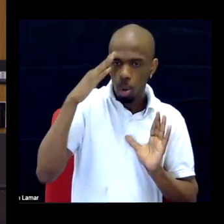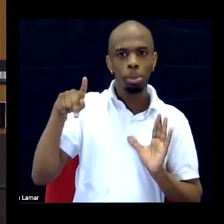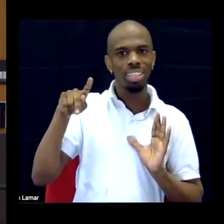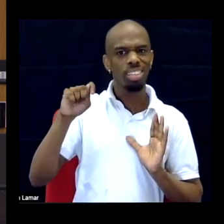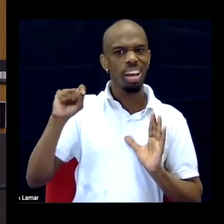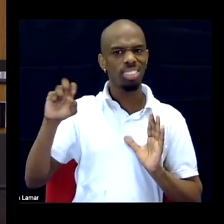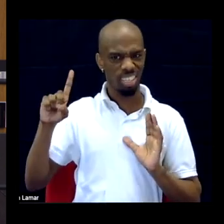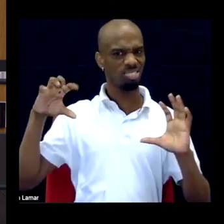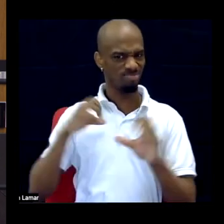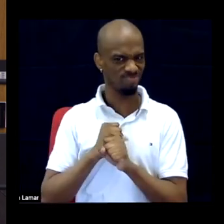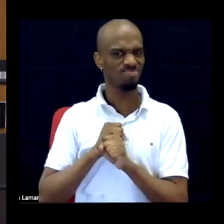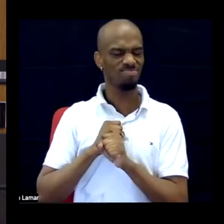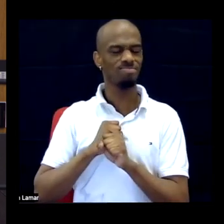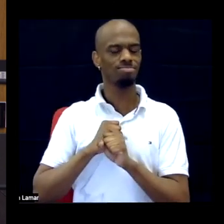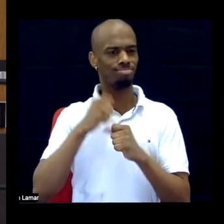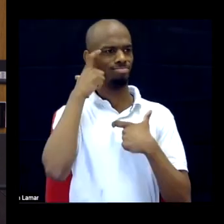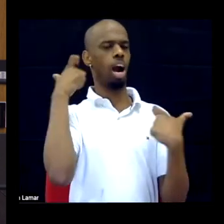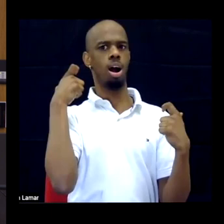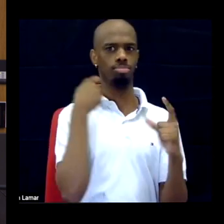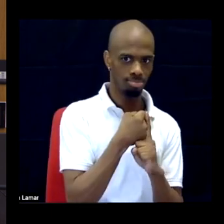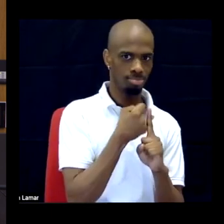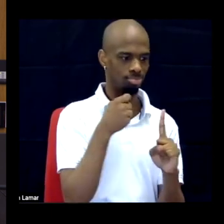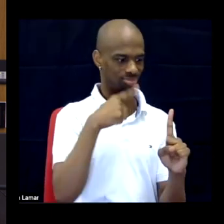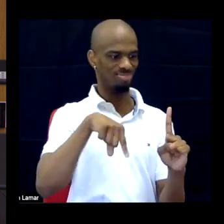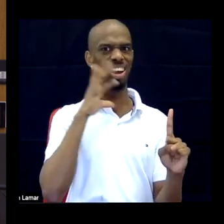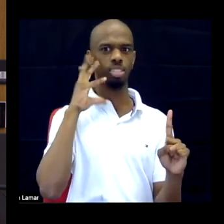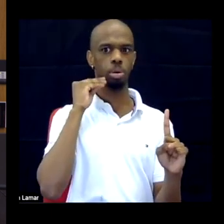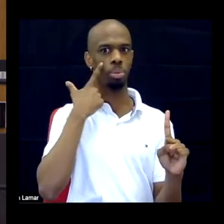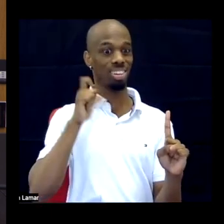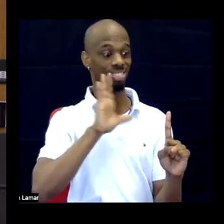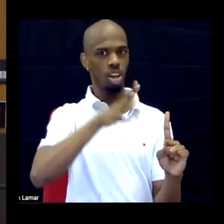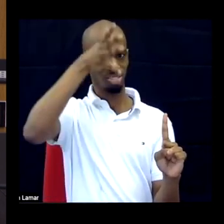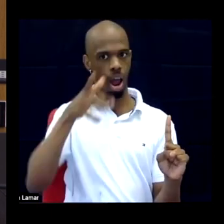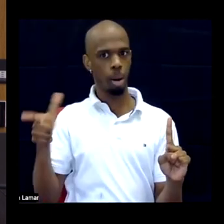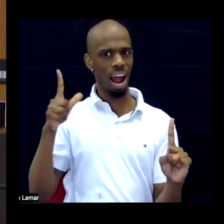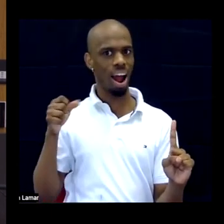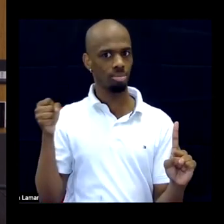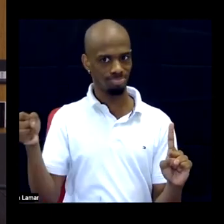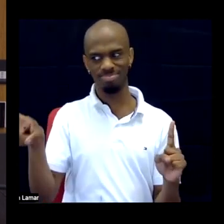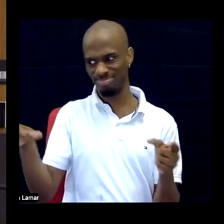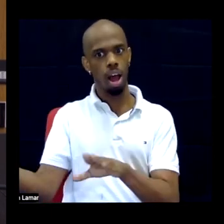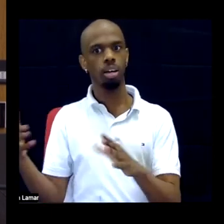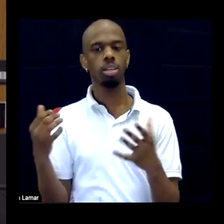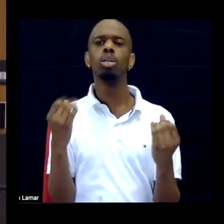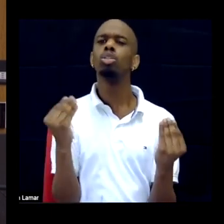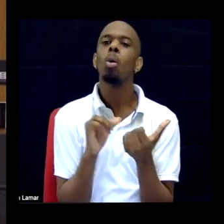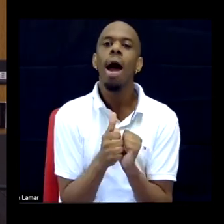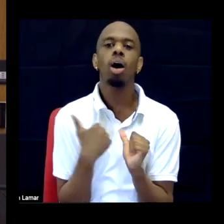something like that. So if we can shift to the violence is the problem and how do we actually support these